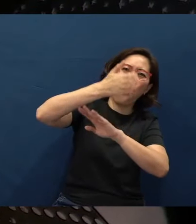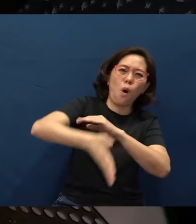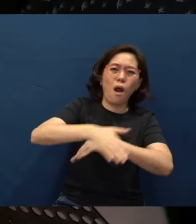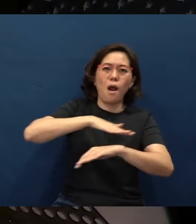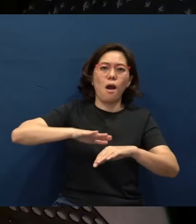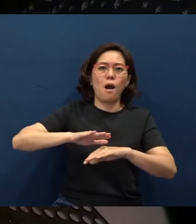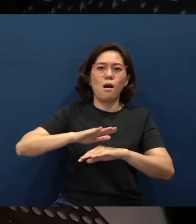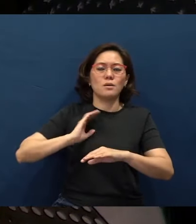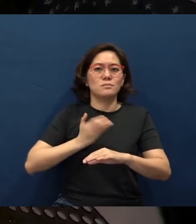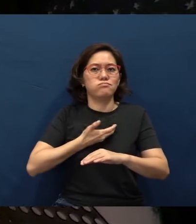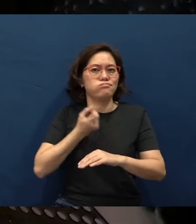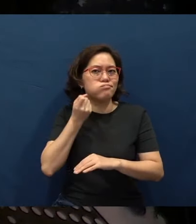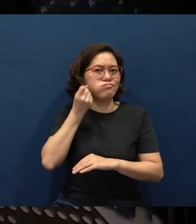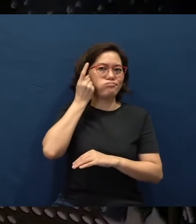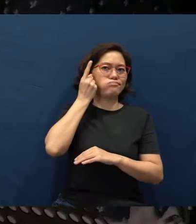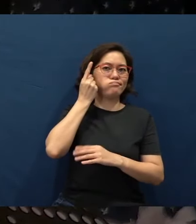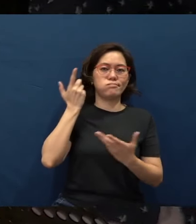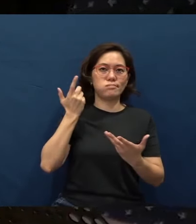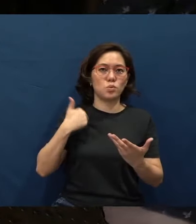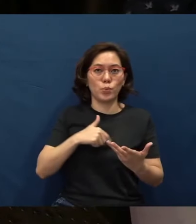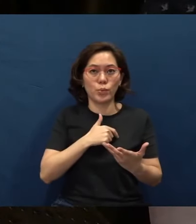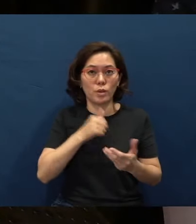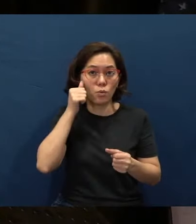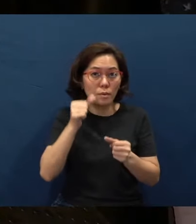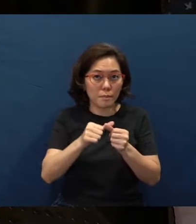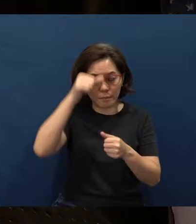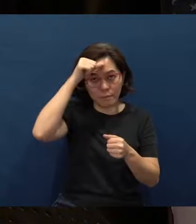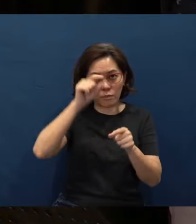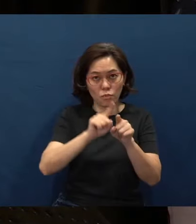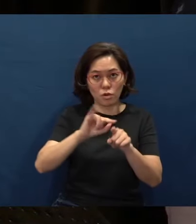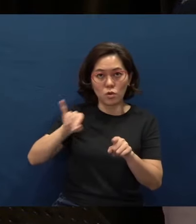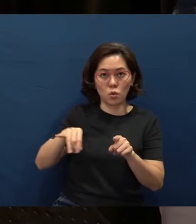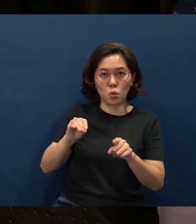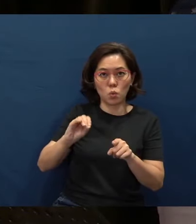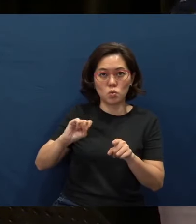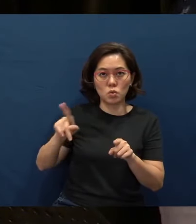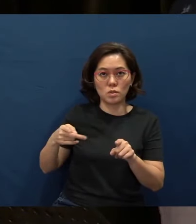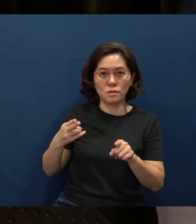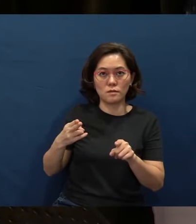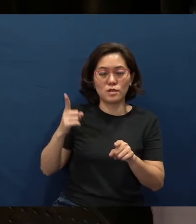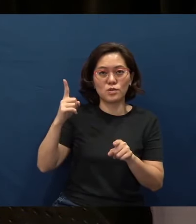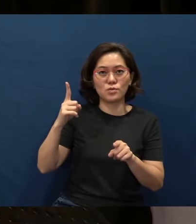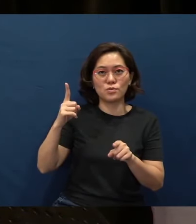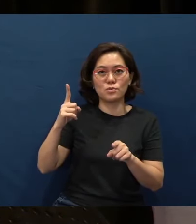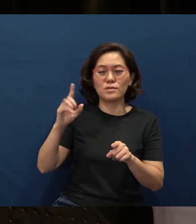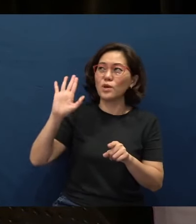Lord, we remember brother Joseph, that Lord, You (have taken) him into Your eternal presence